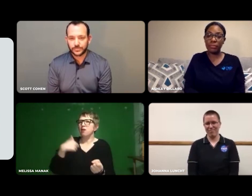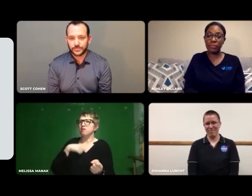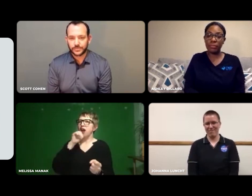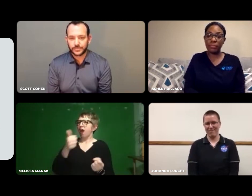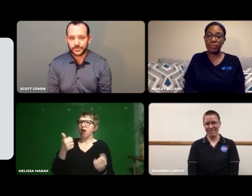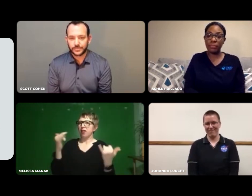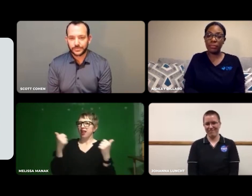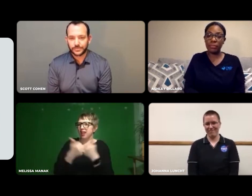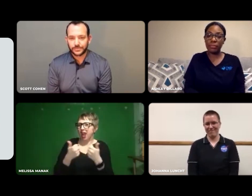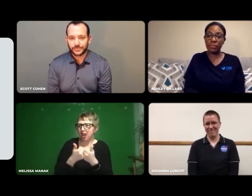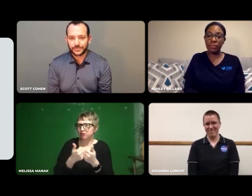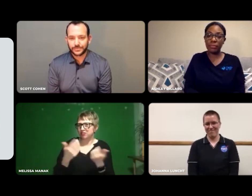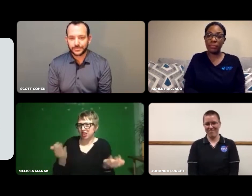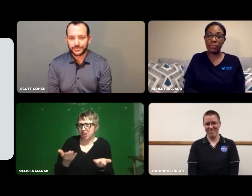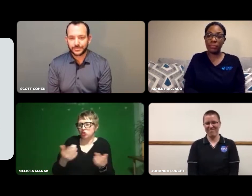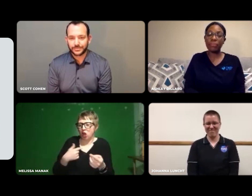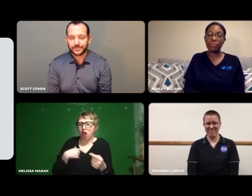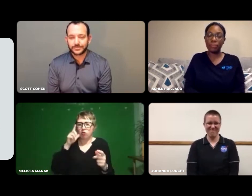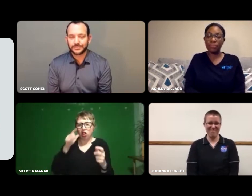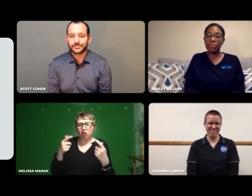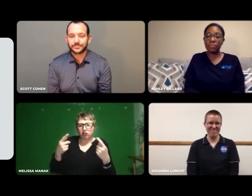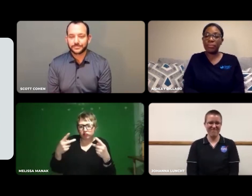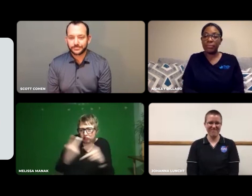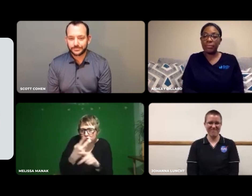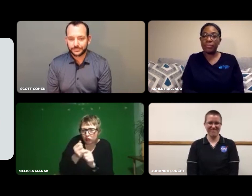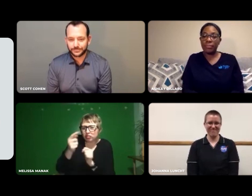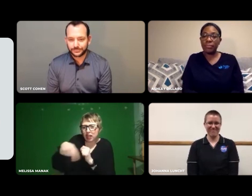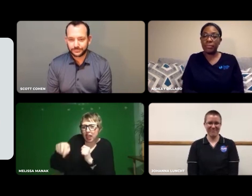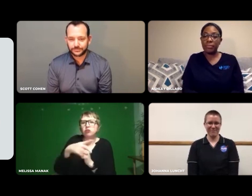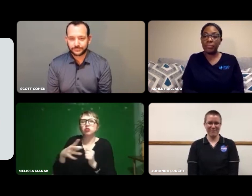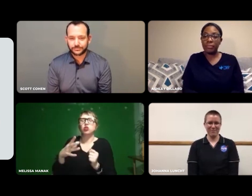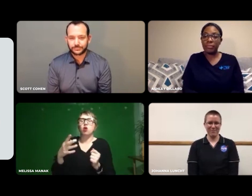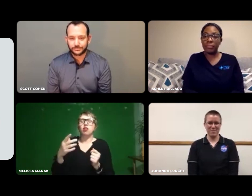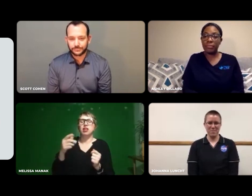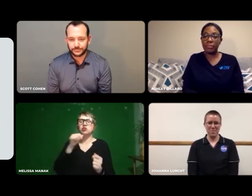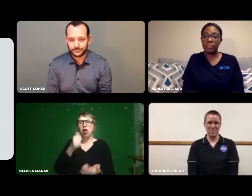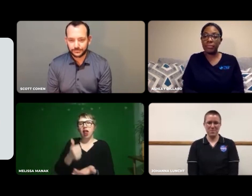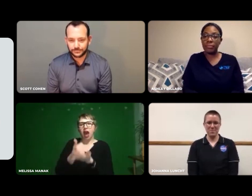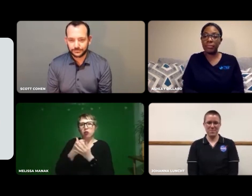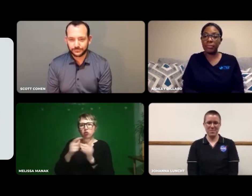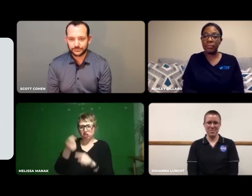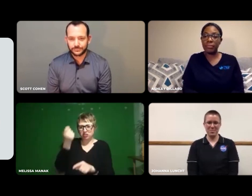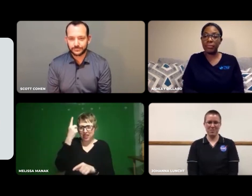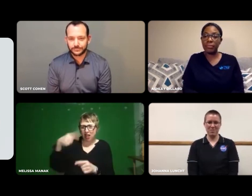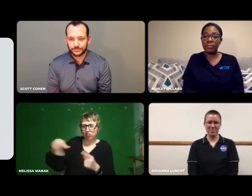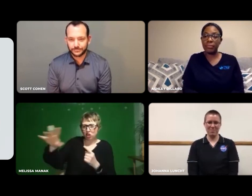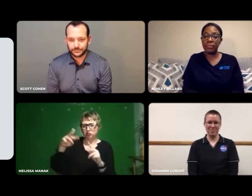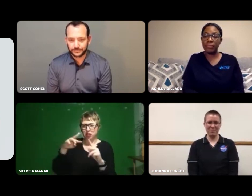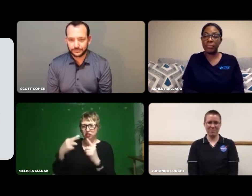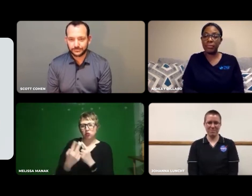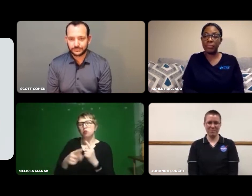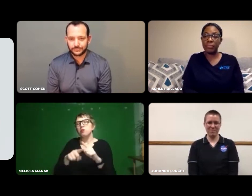Then they know I'm not playing games. It helps to show them I understand their perspective.